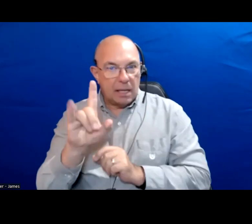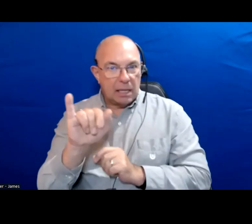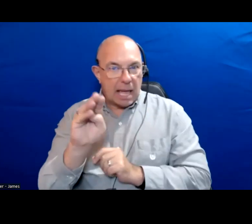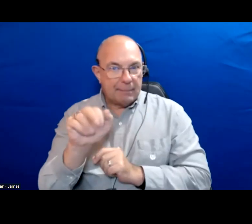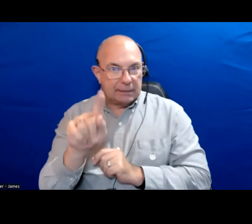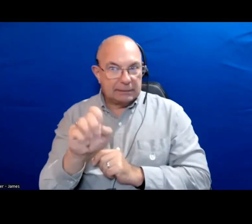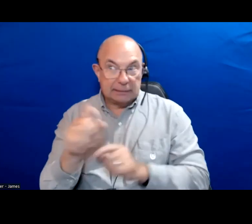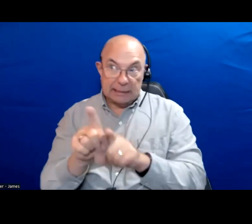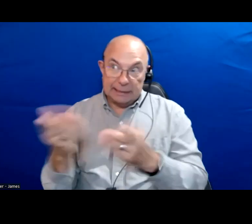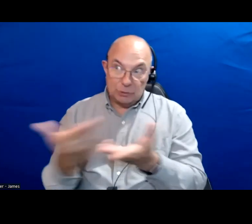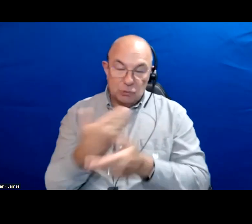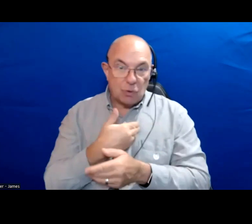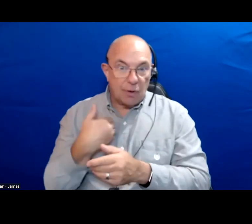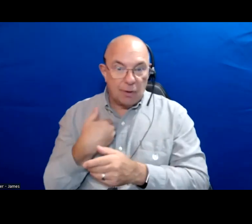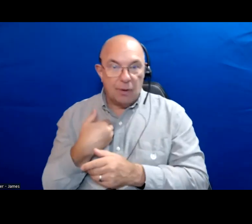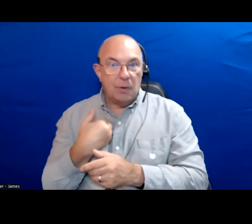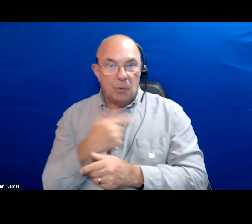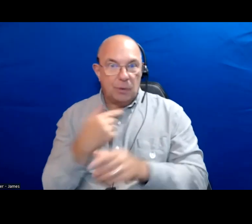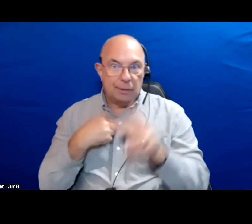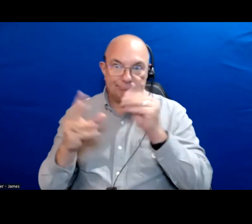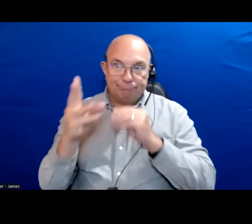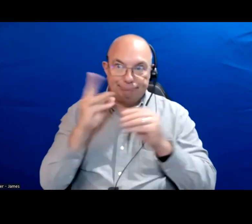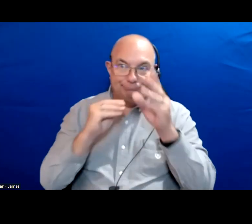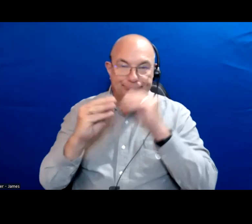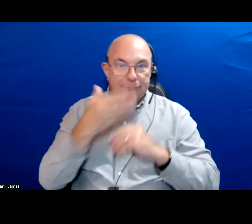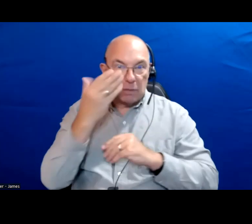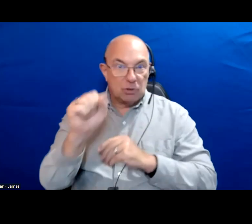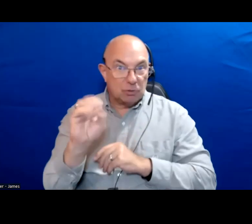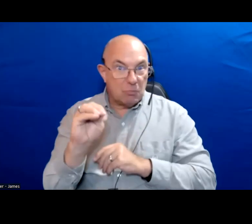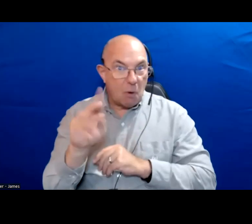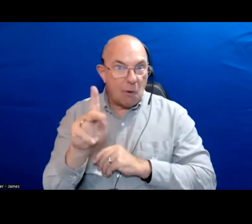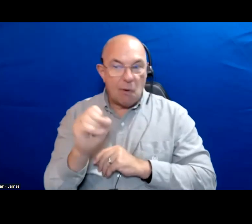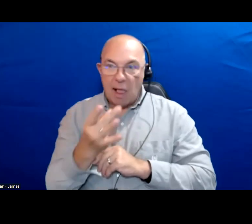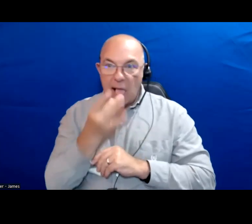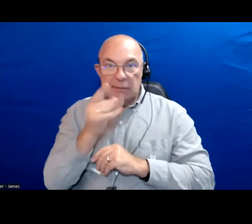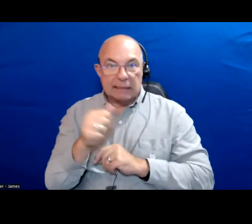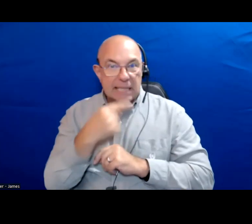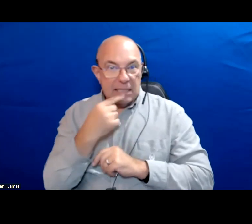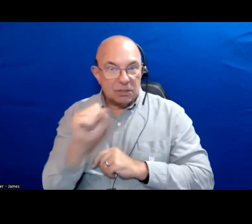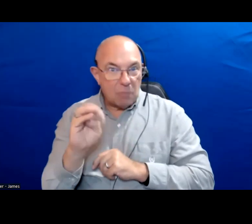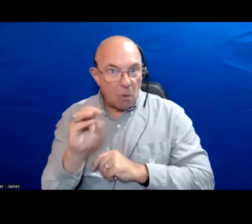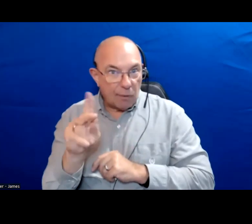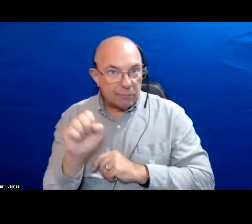We are all breeding that reality right now and tasting it and I think realizing that